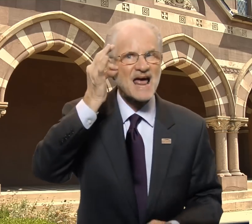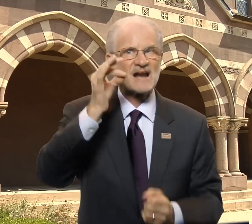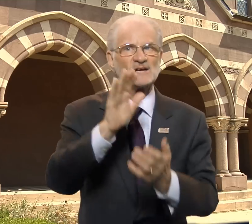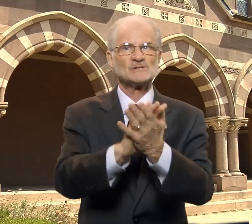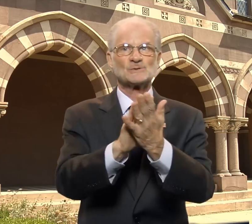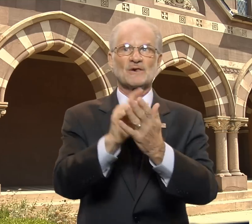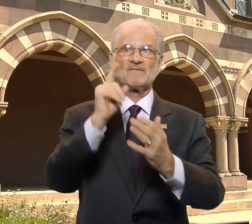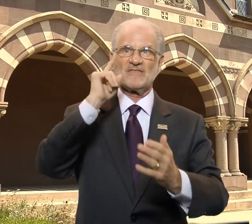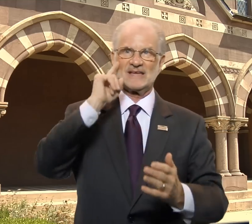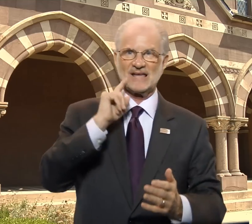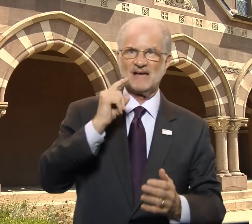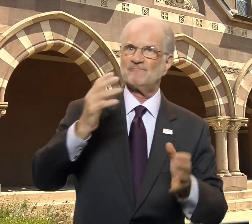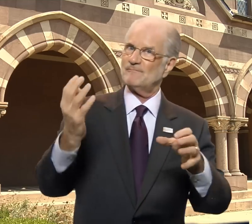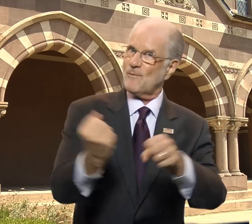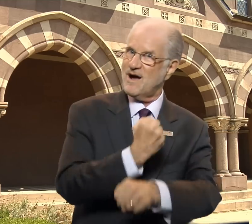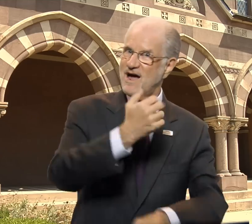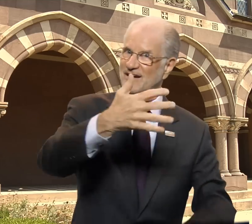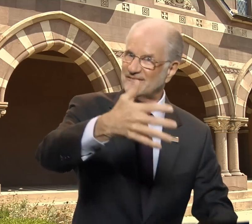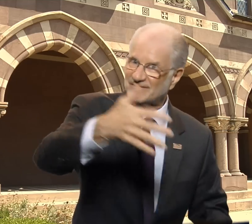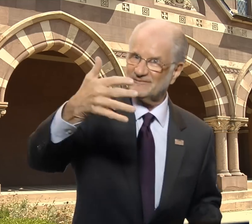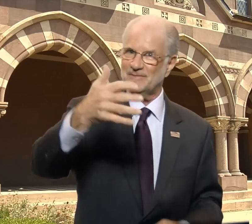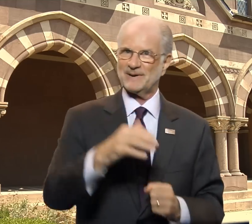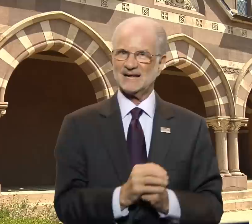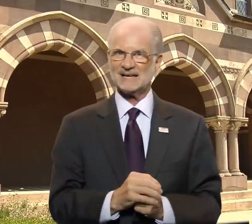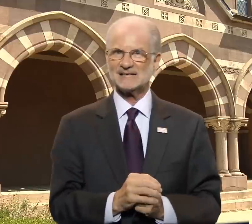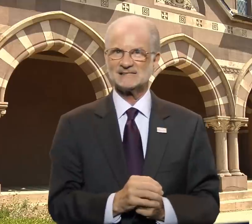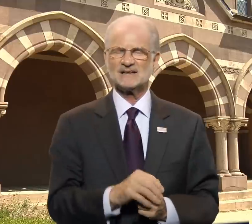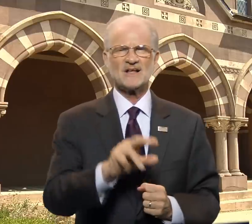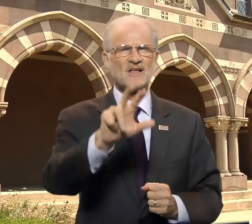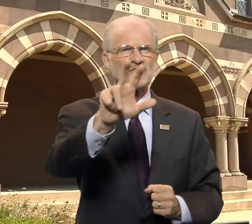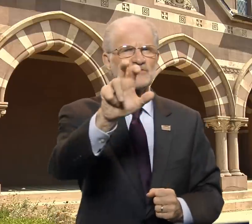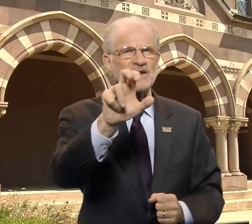And Indiana School for the Deaf won 5th place.